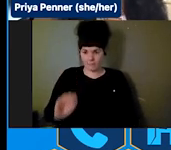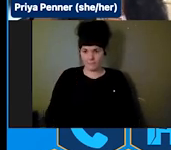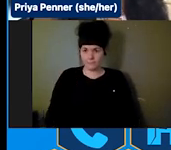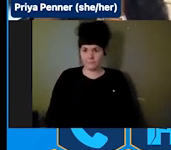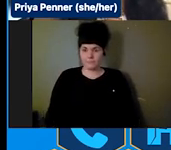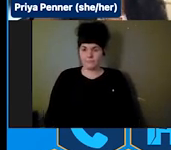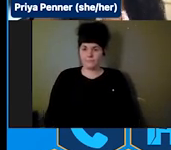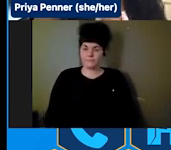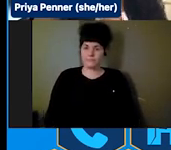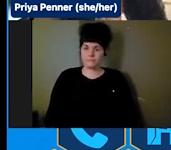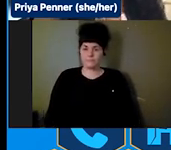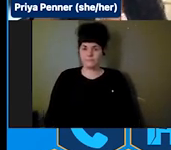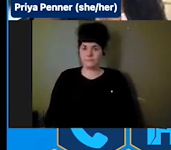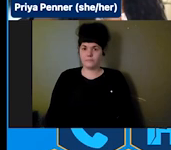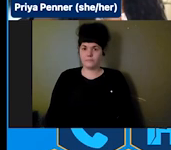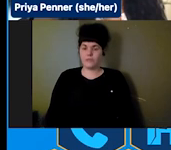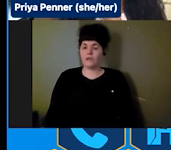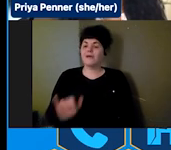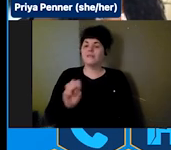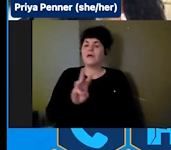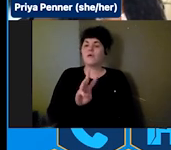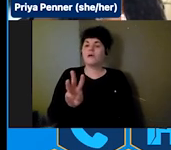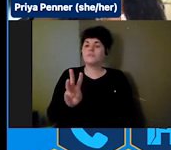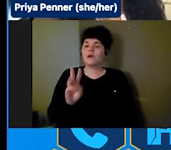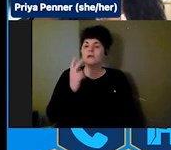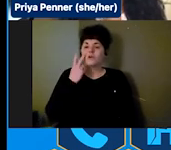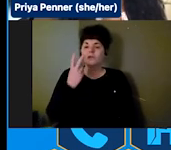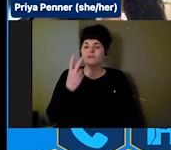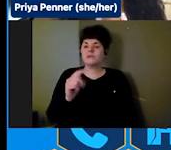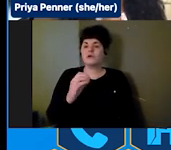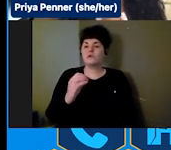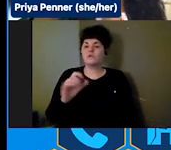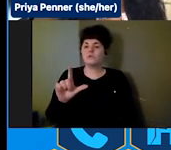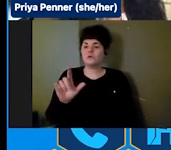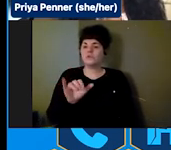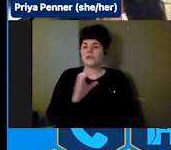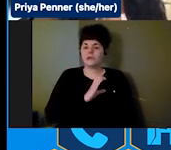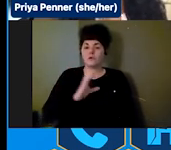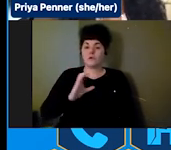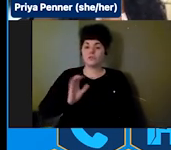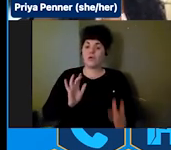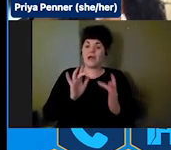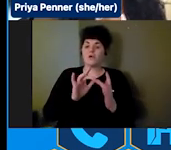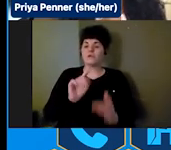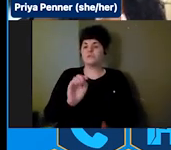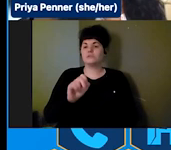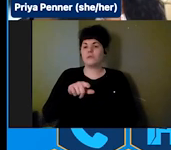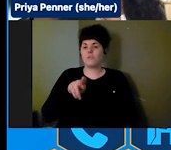REAADI website, you will see tools such as a Congressional outreach template, social media templates, action alert